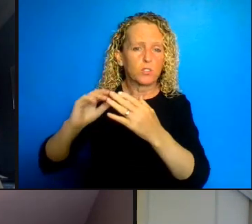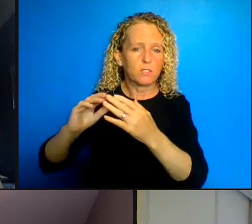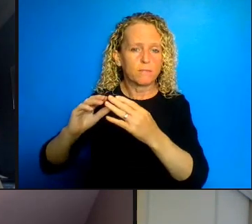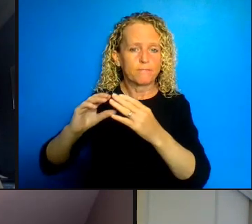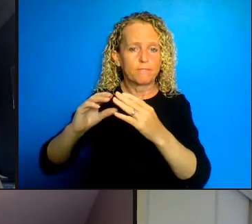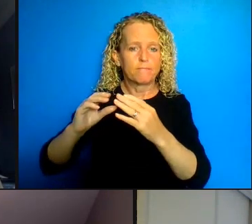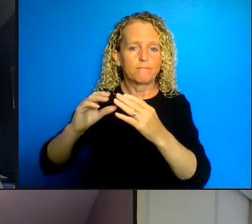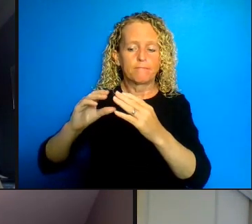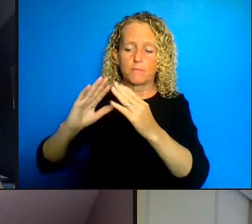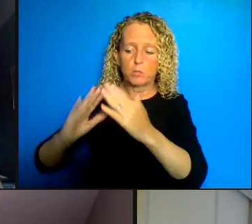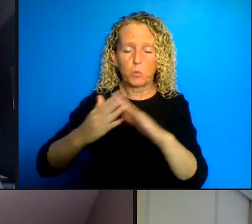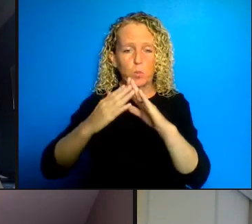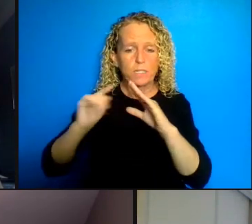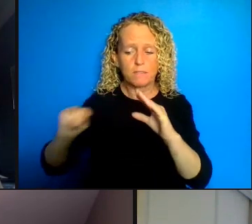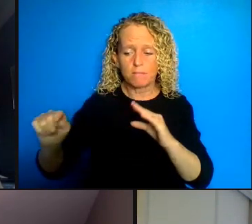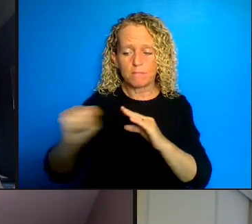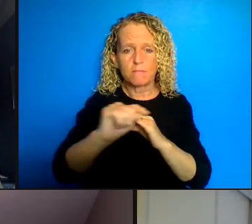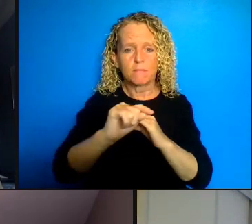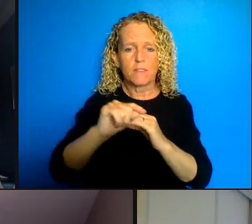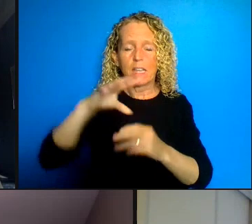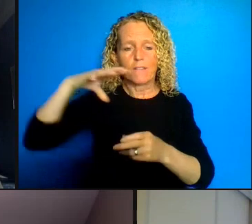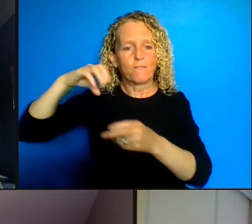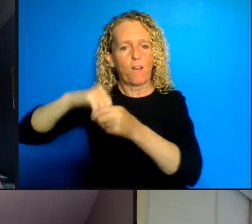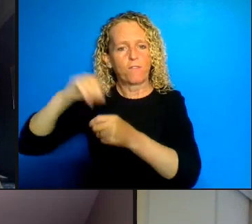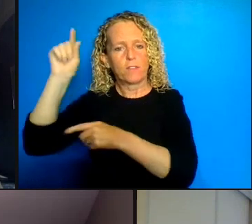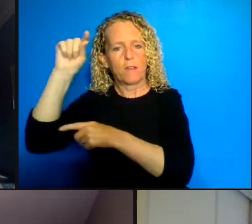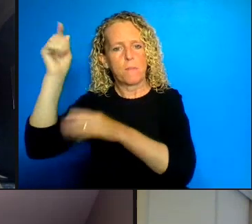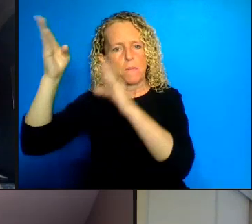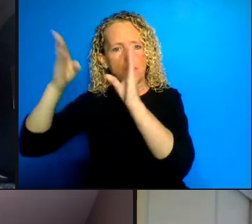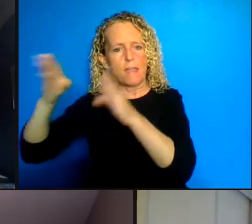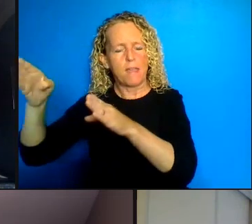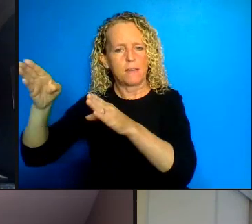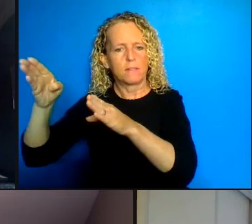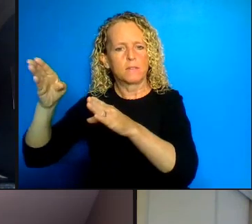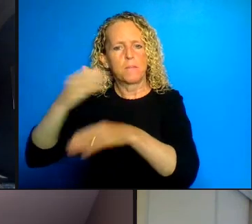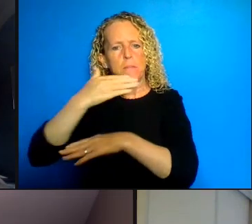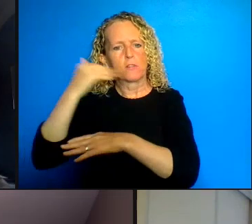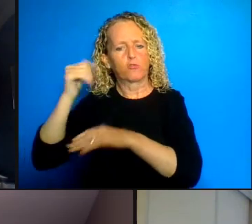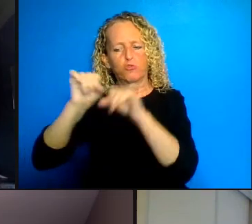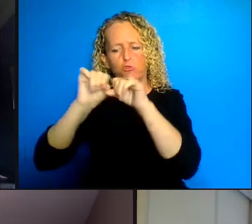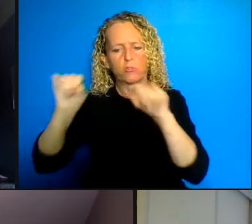might be helpful? That is a loaded question Kim, but we have a very